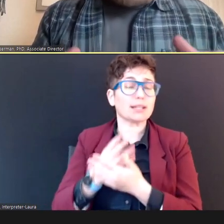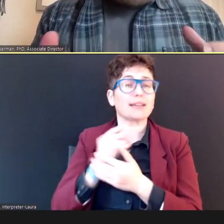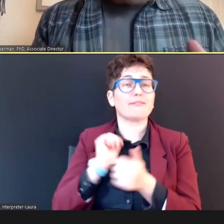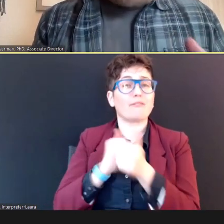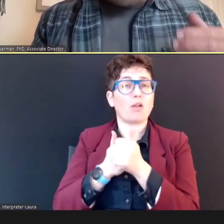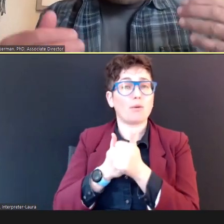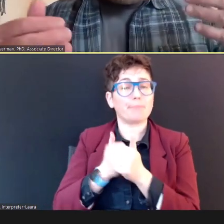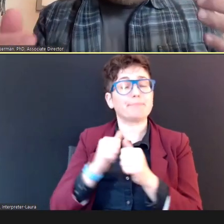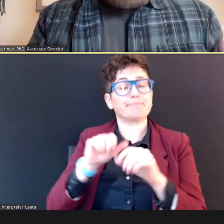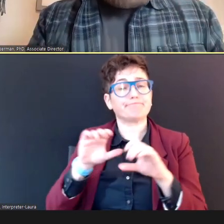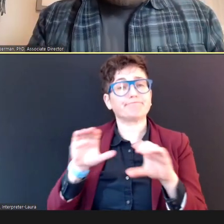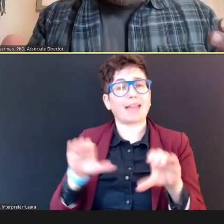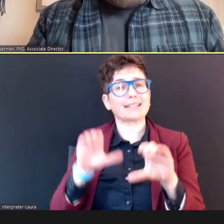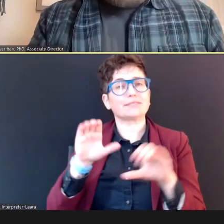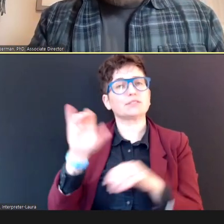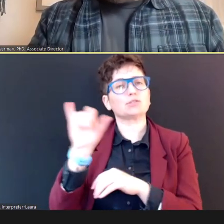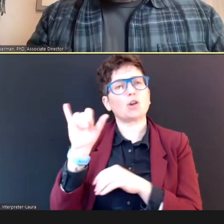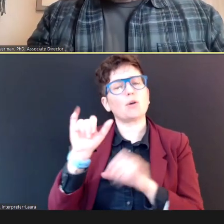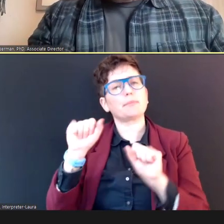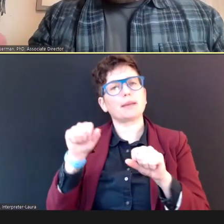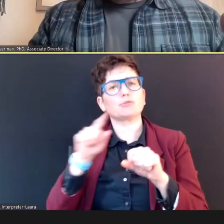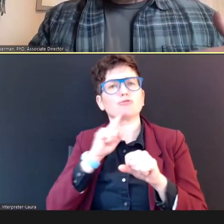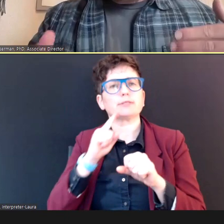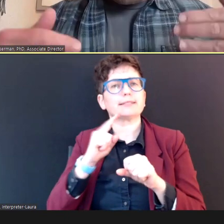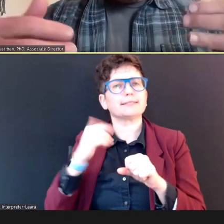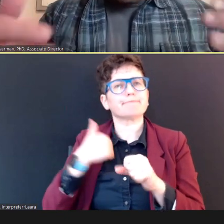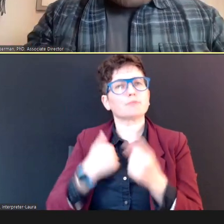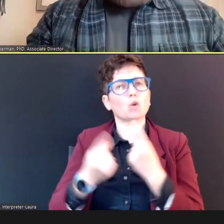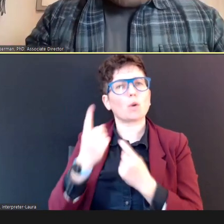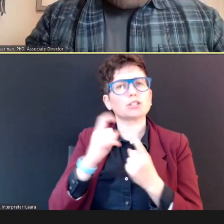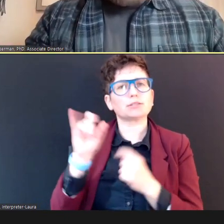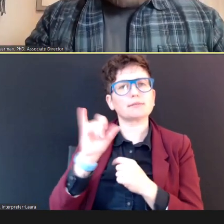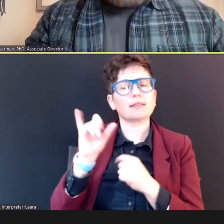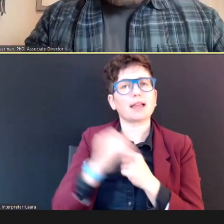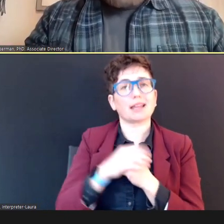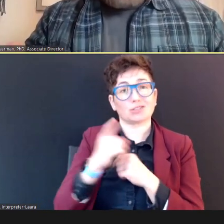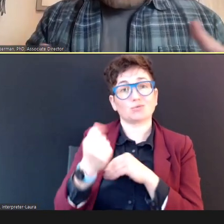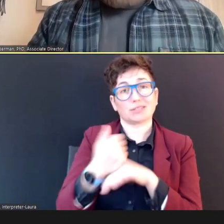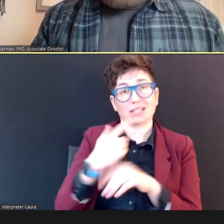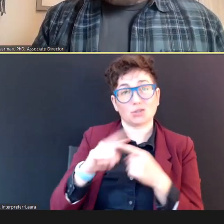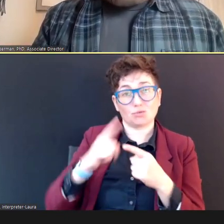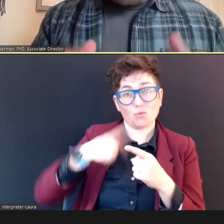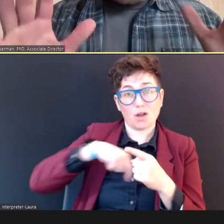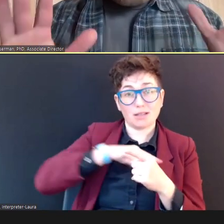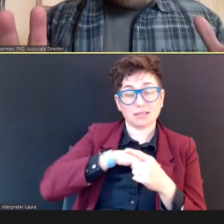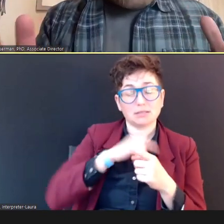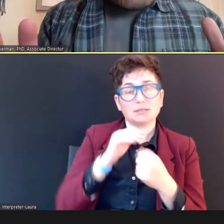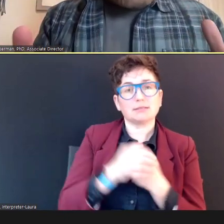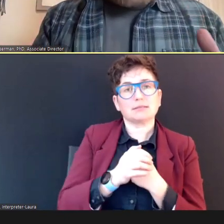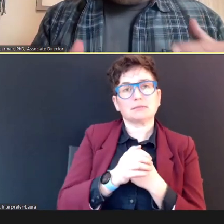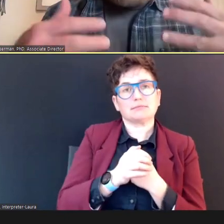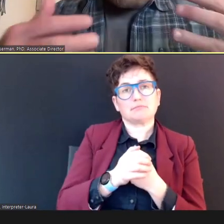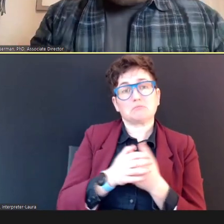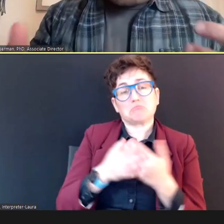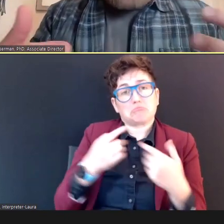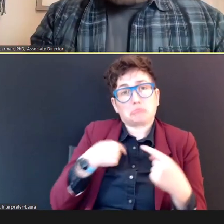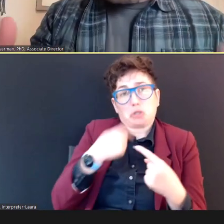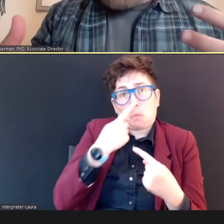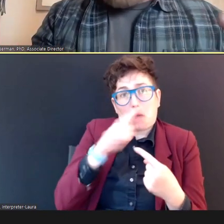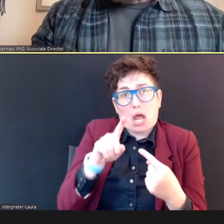have sent to us -- Not that we mind it, but it would be nice to have somebody local,